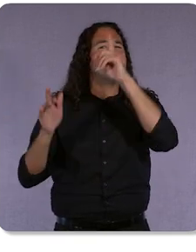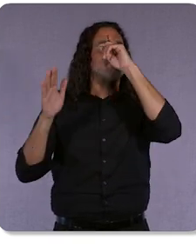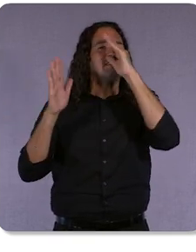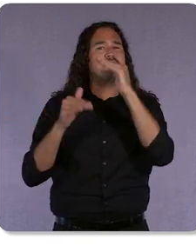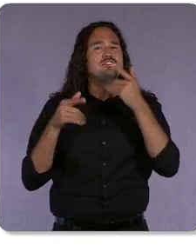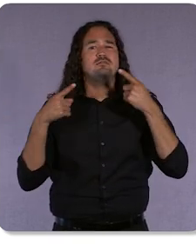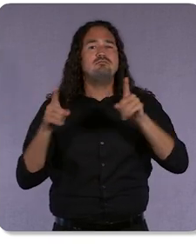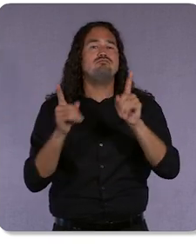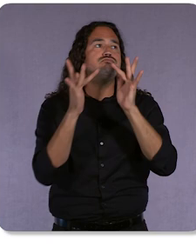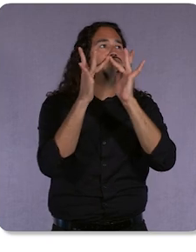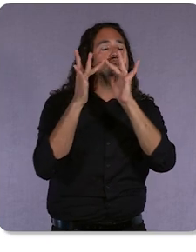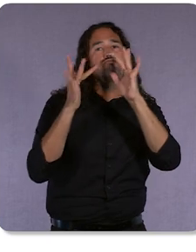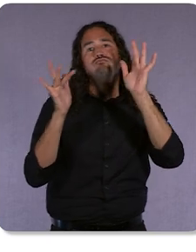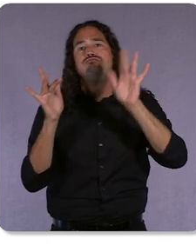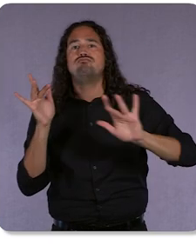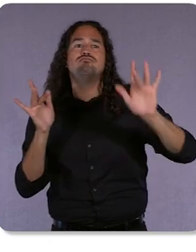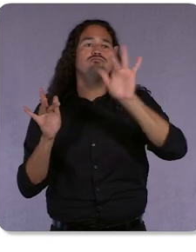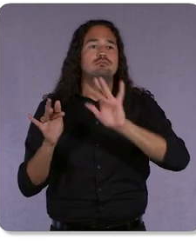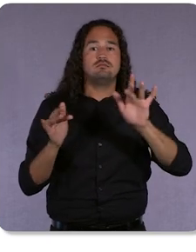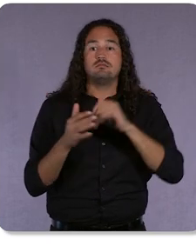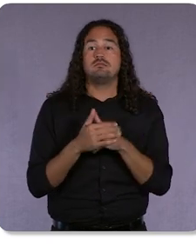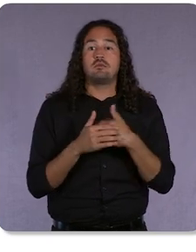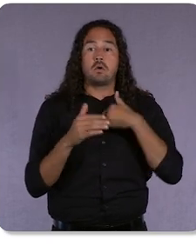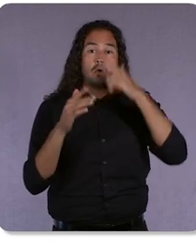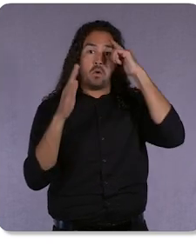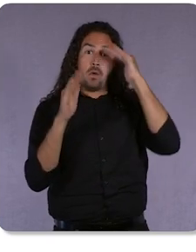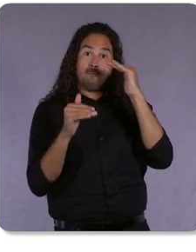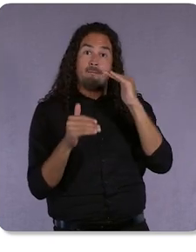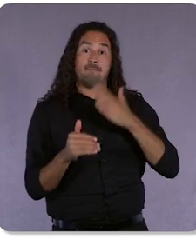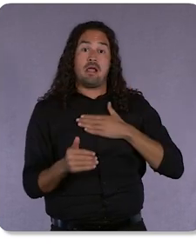We hope that My Ad Center will bring users more confidence and trust in advertising.